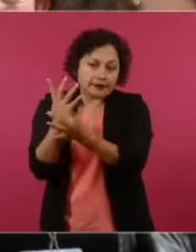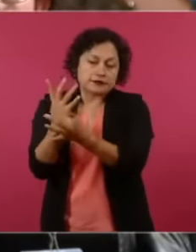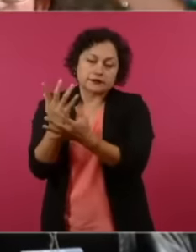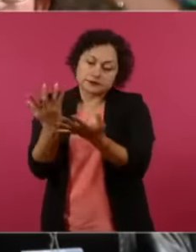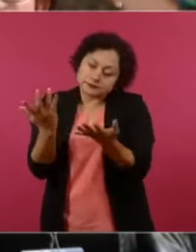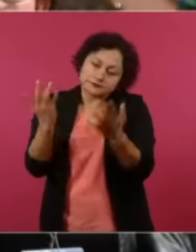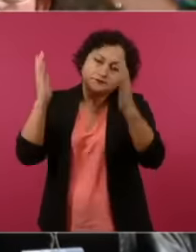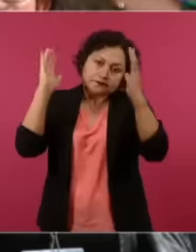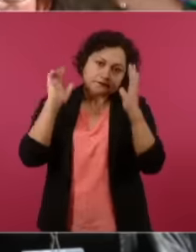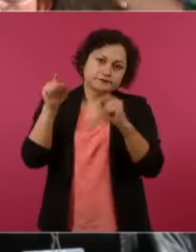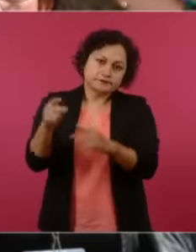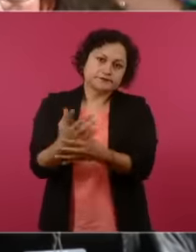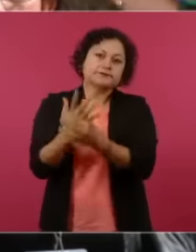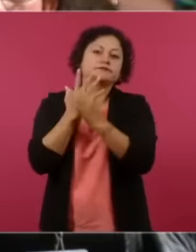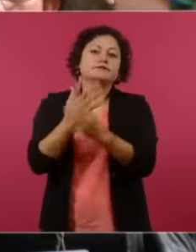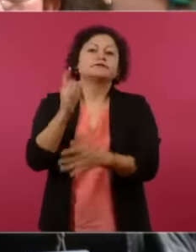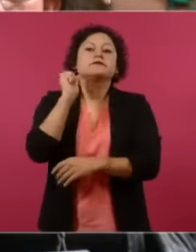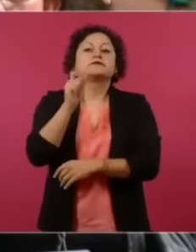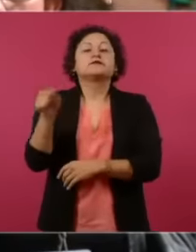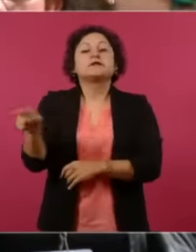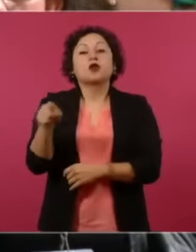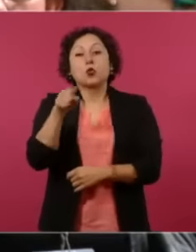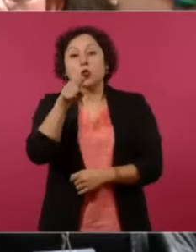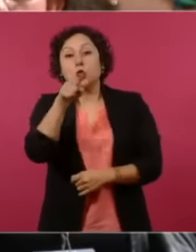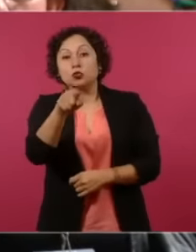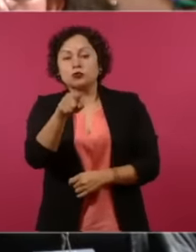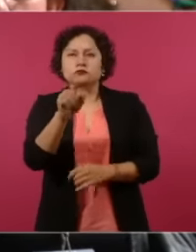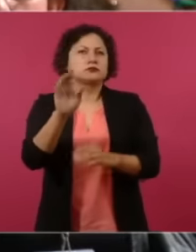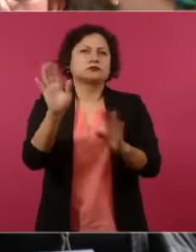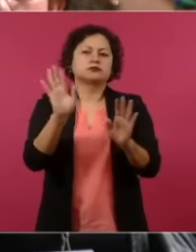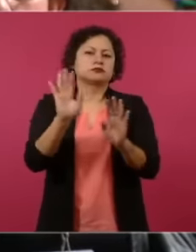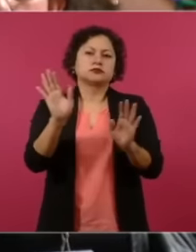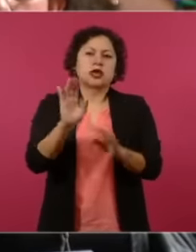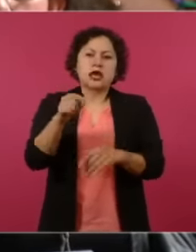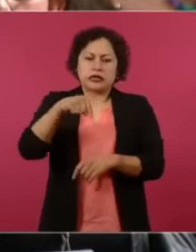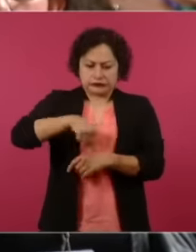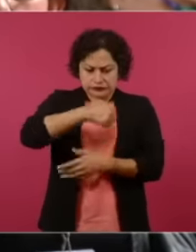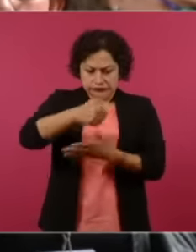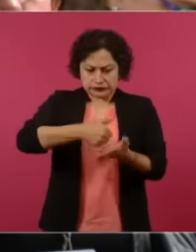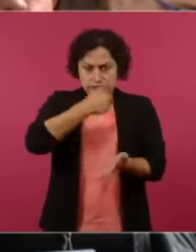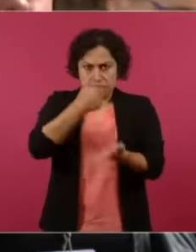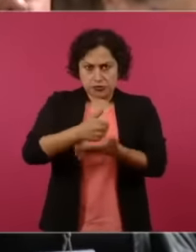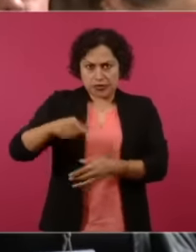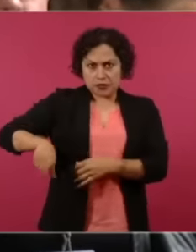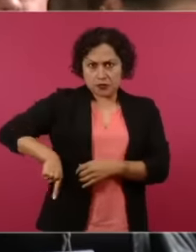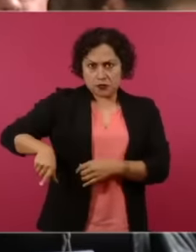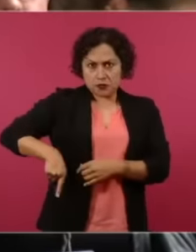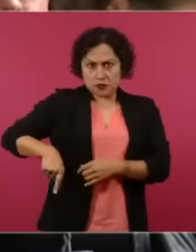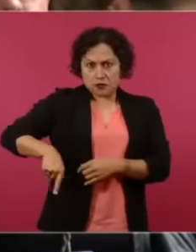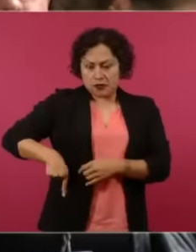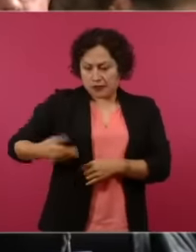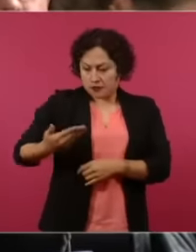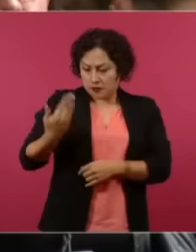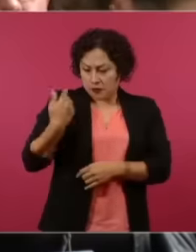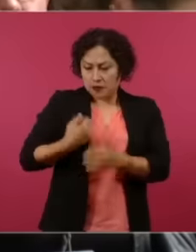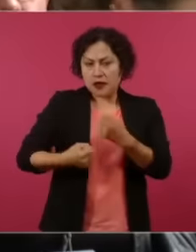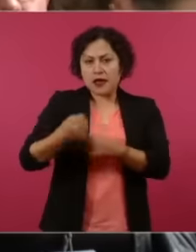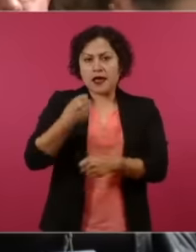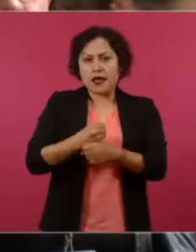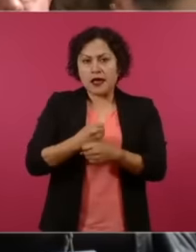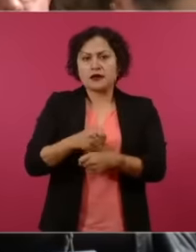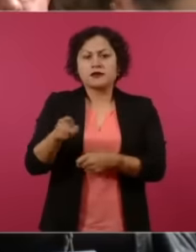well, the city government. This year or at the end of the year they gave them 24,000 pesos, President